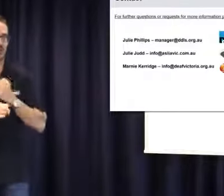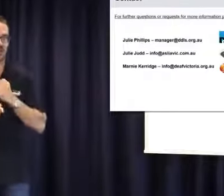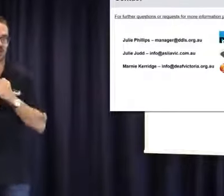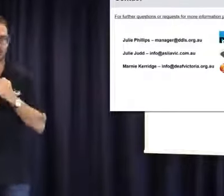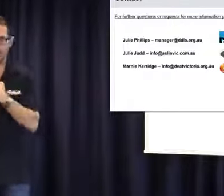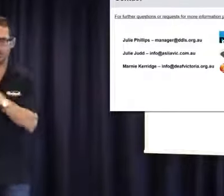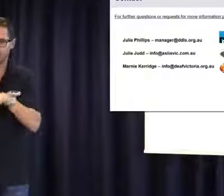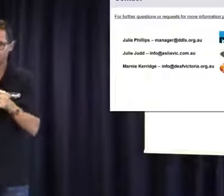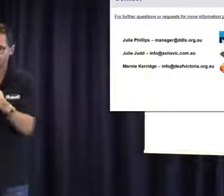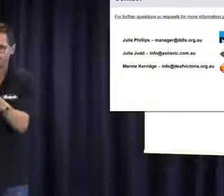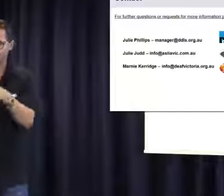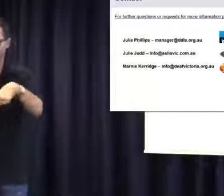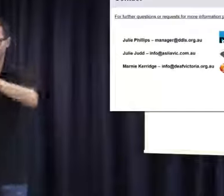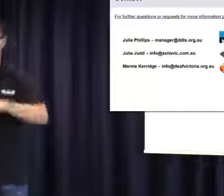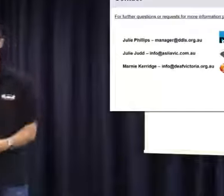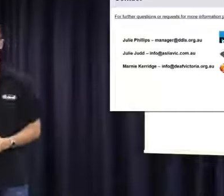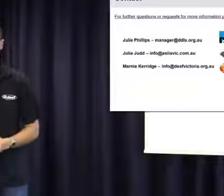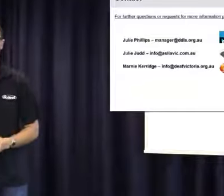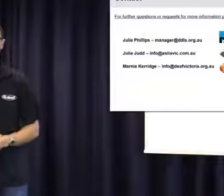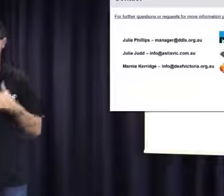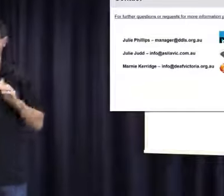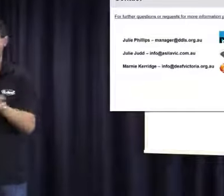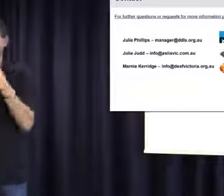deaf people, and this is one example of our commitment: providing forums such as this